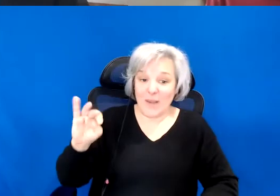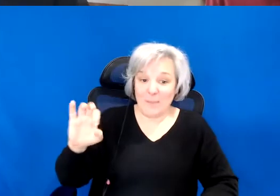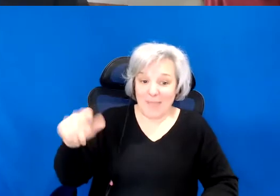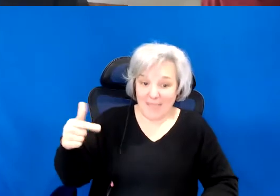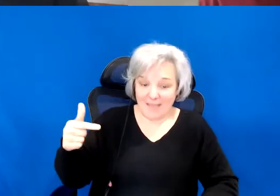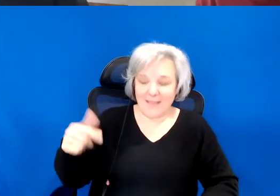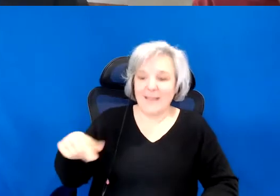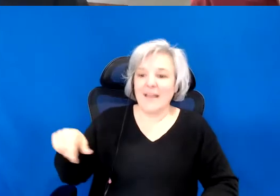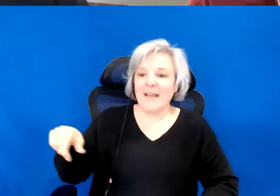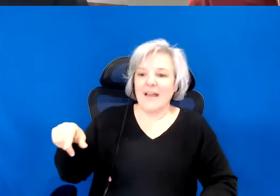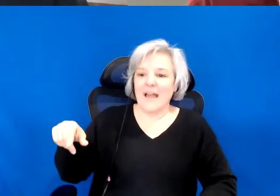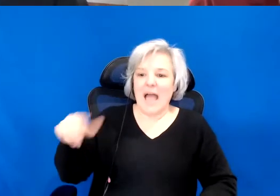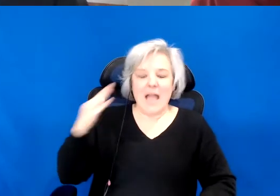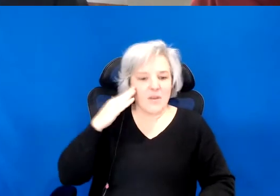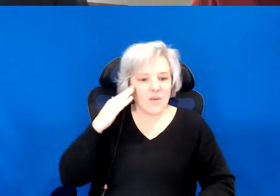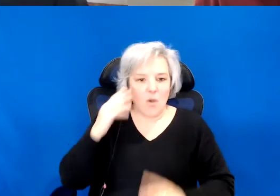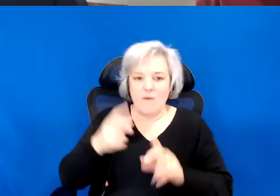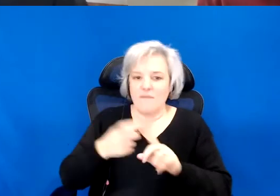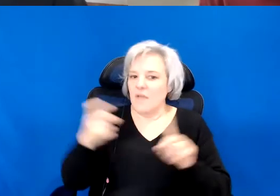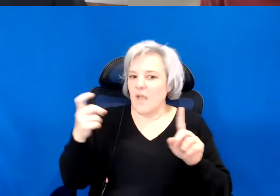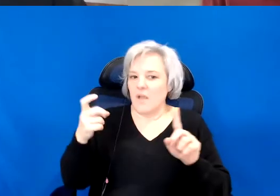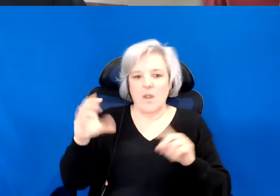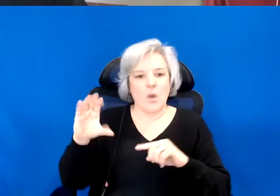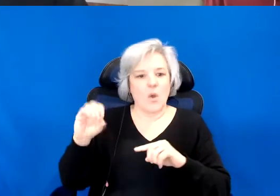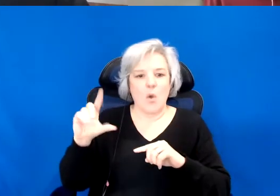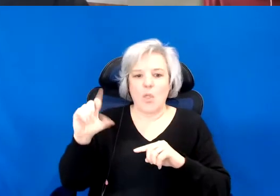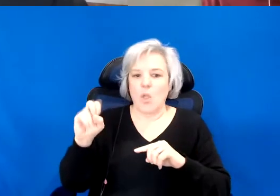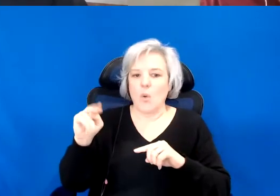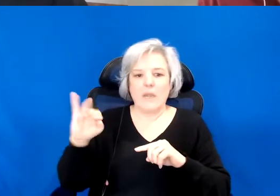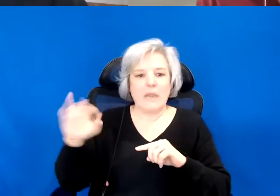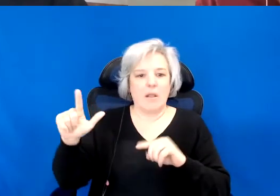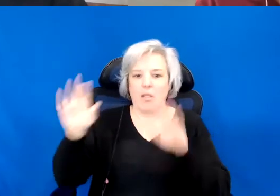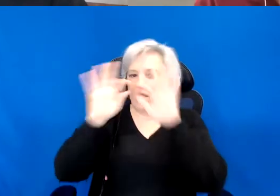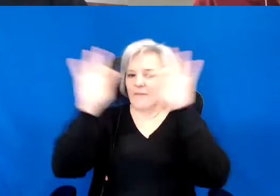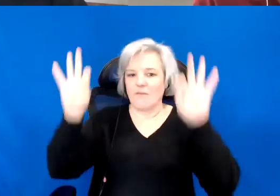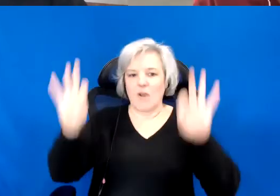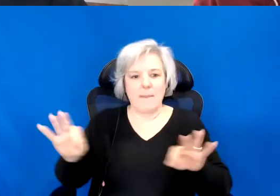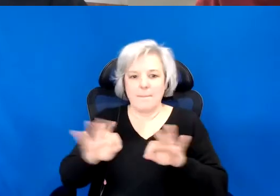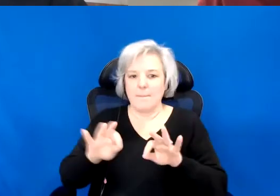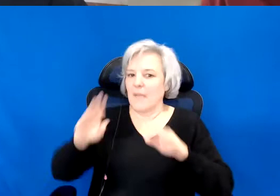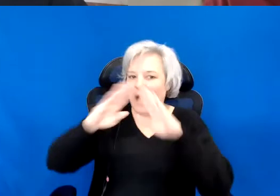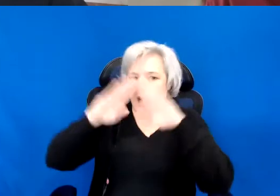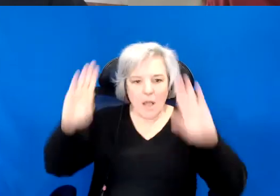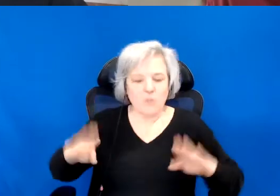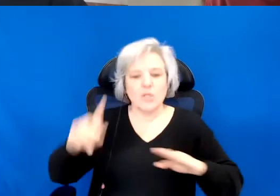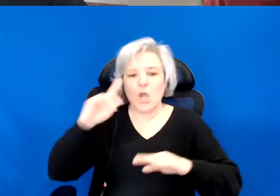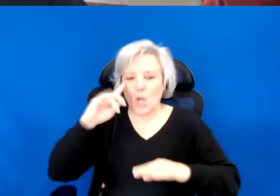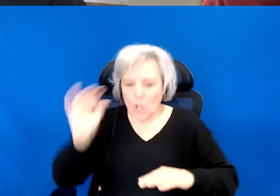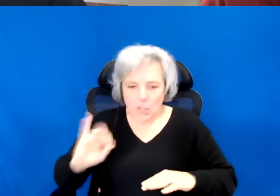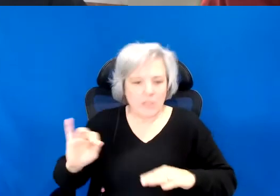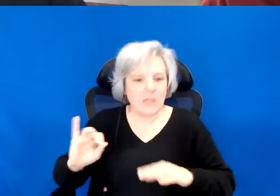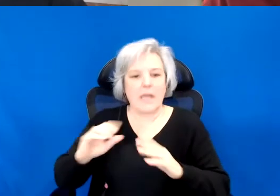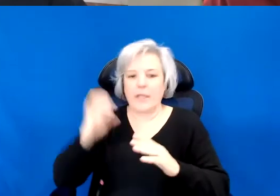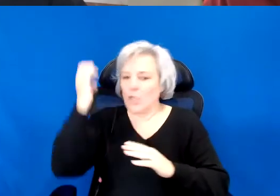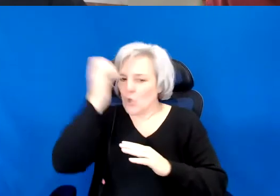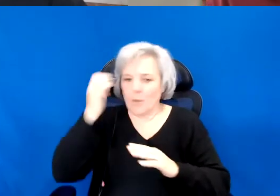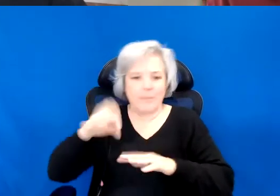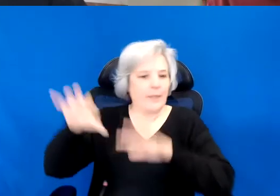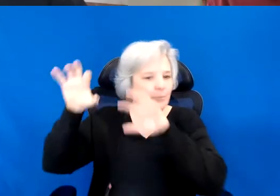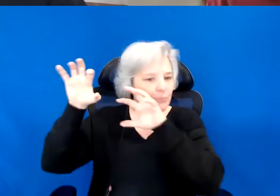a very colonial frame, like literally, the house named after European banker.